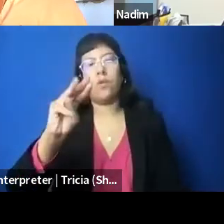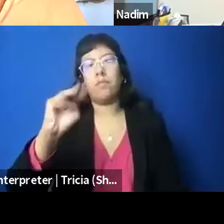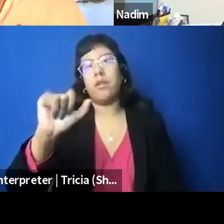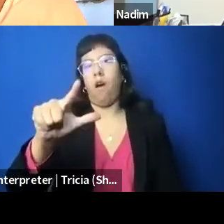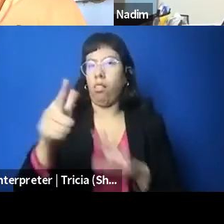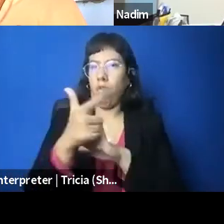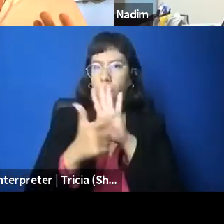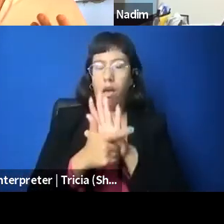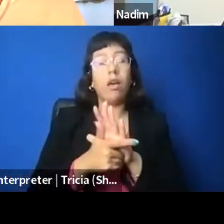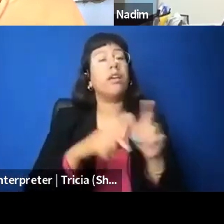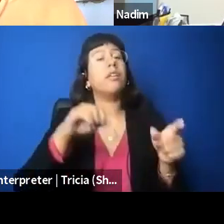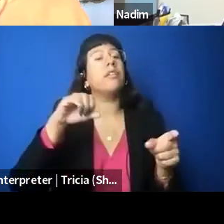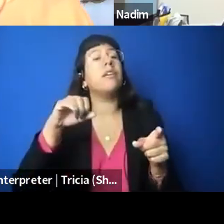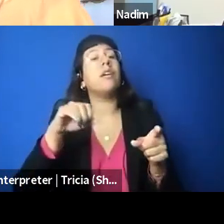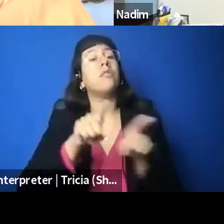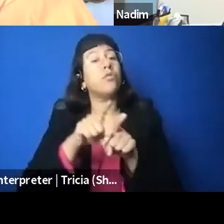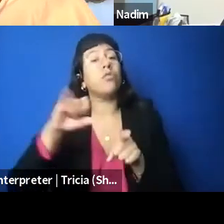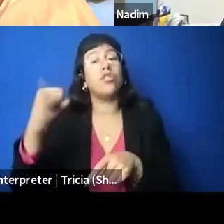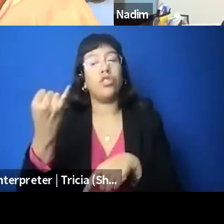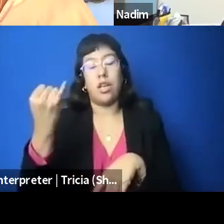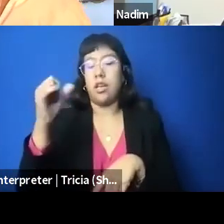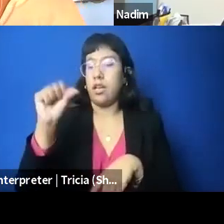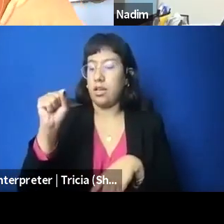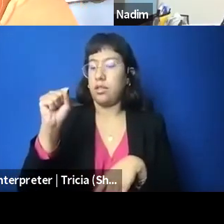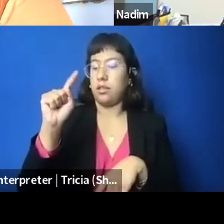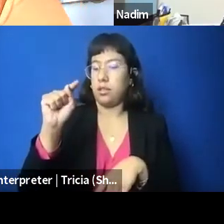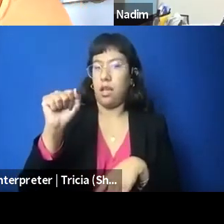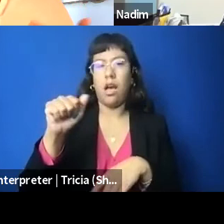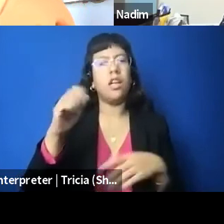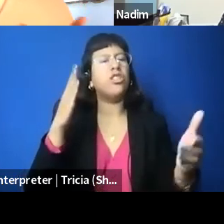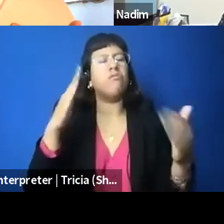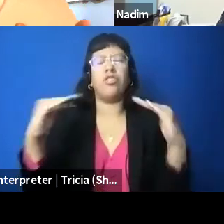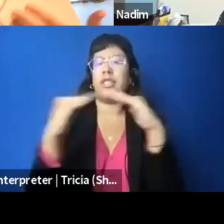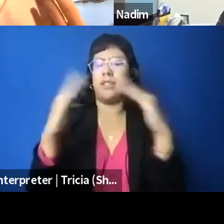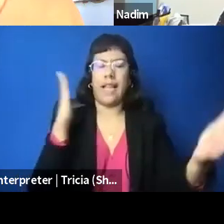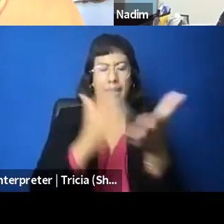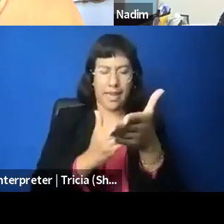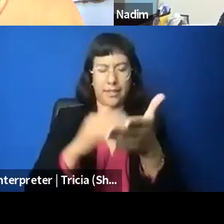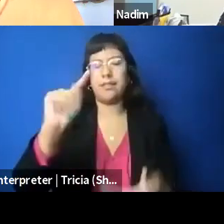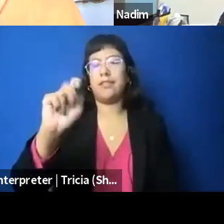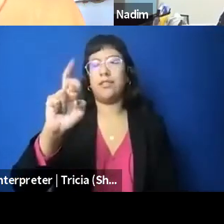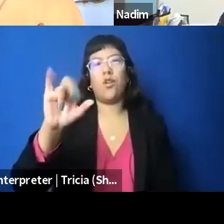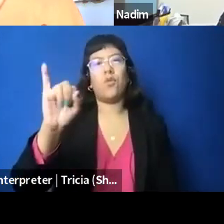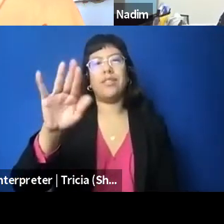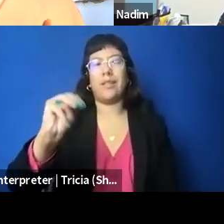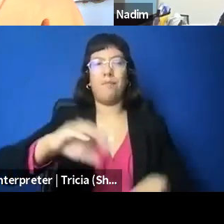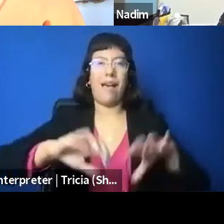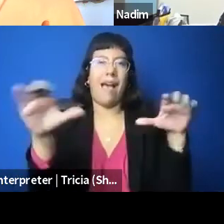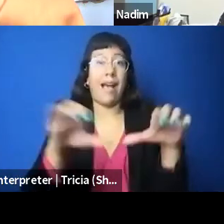the Justice Against Sponsors of Terrorism Act, I believe, which allows individuals to bring civil suits